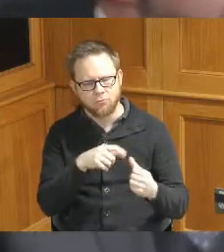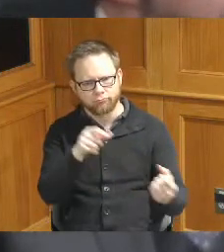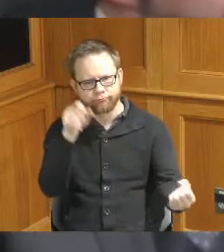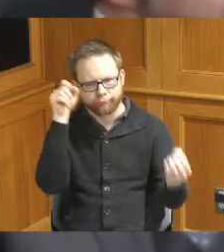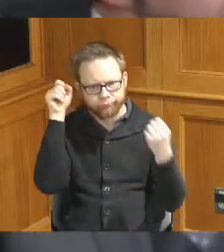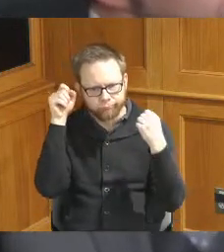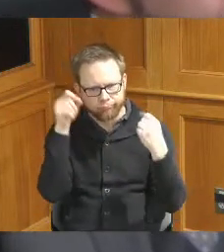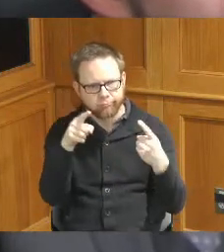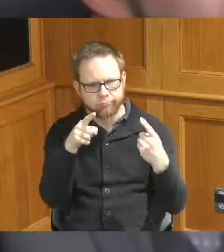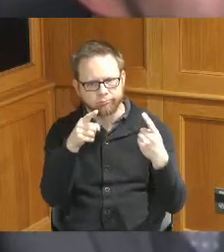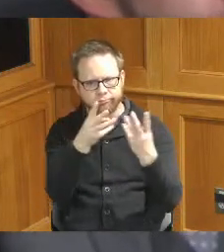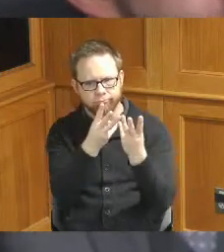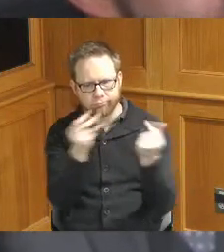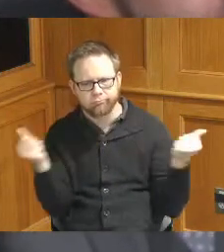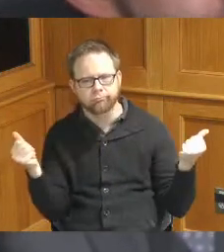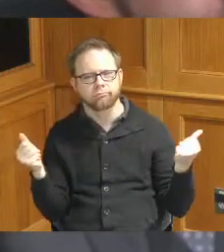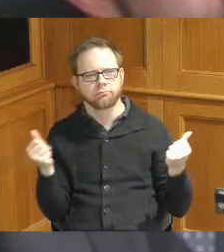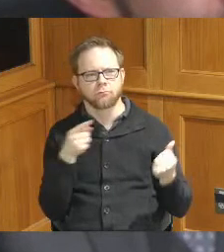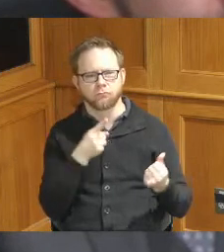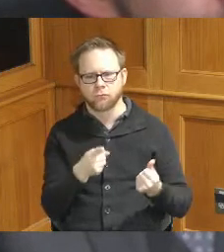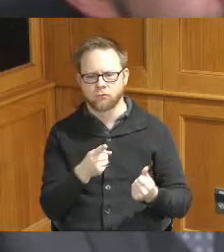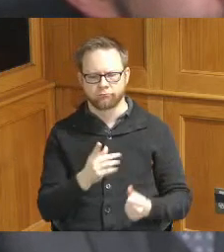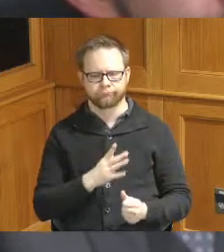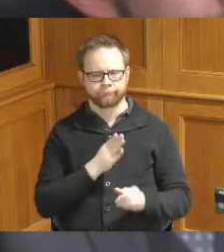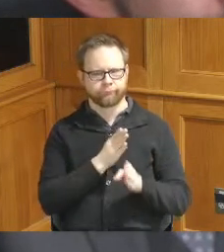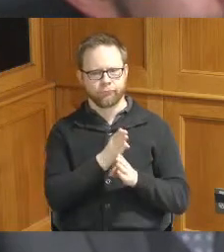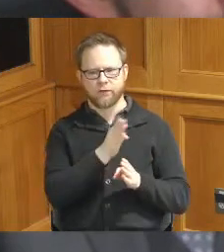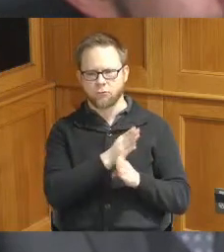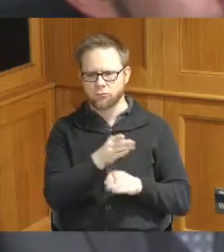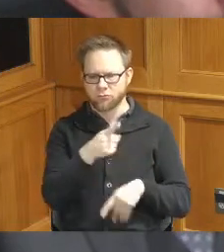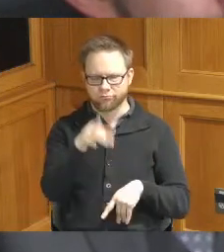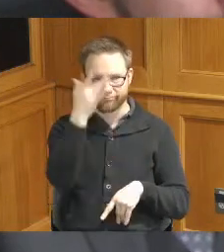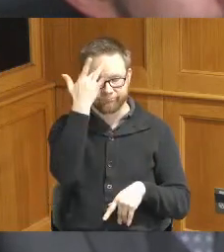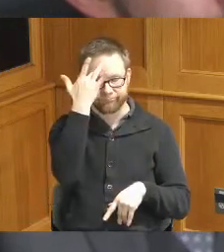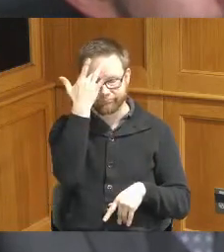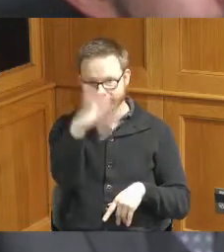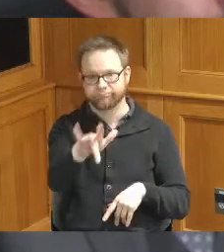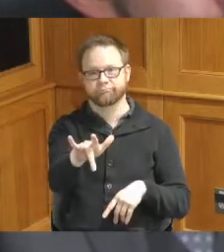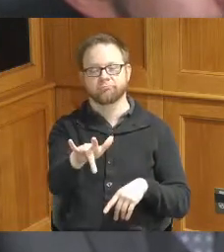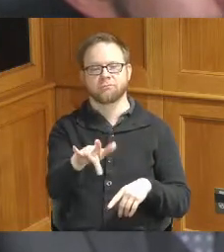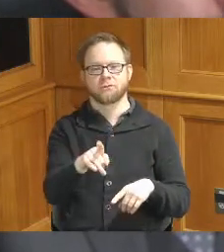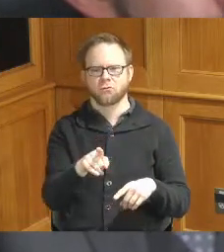many many things you have been professional you have you're smart you've been very pleasant to